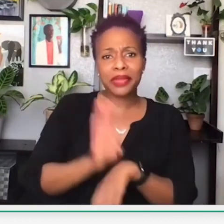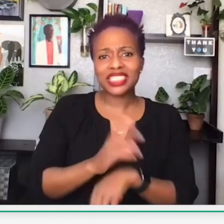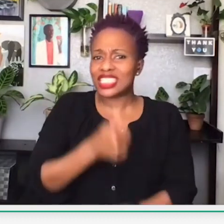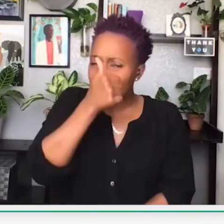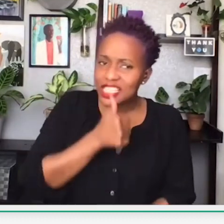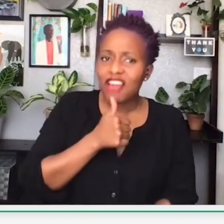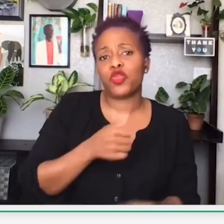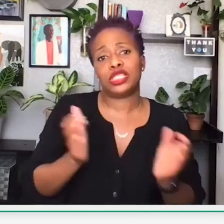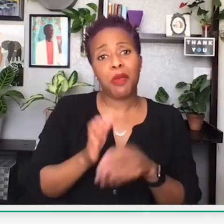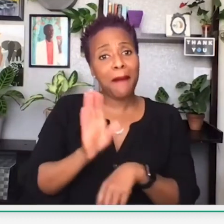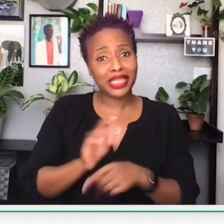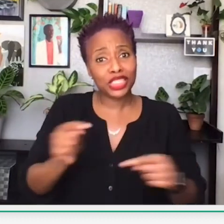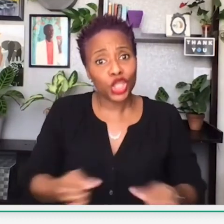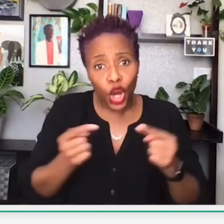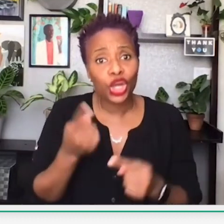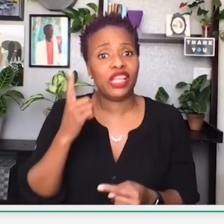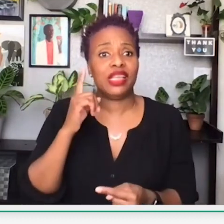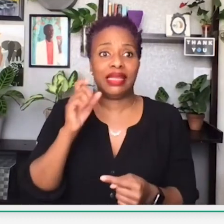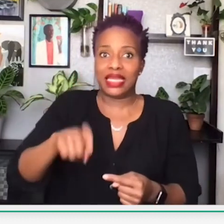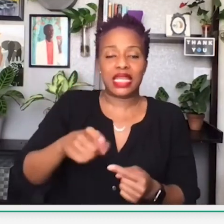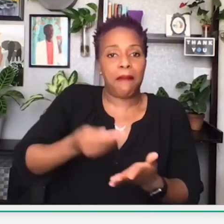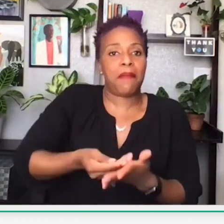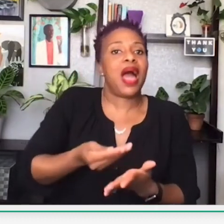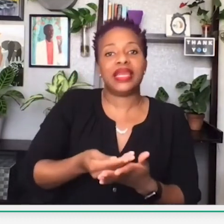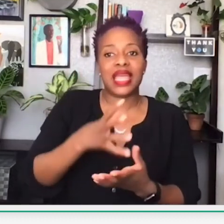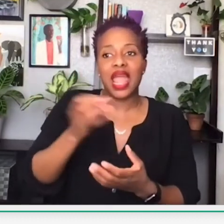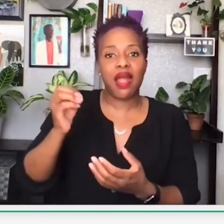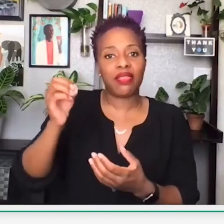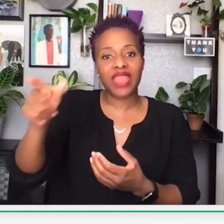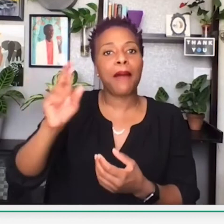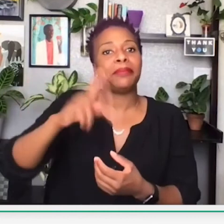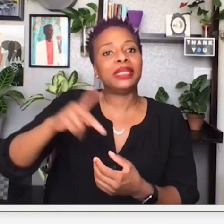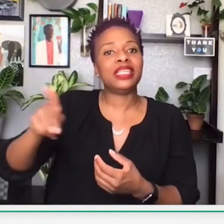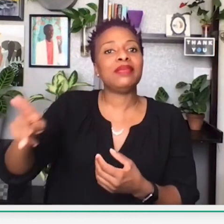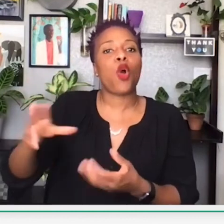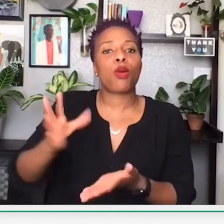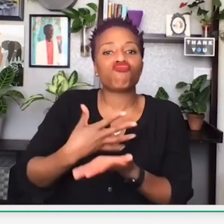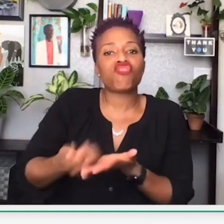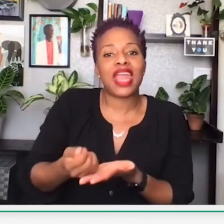Those big businesses didn't need it. And small businesses suffered and were hurting for money.